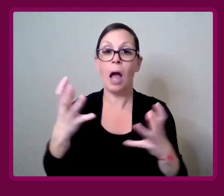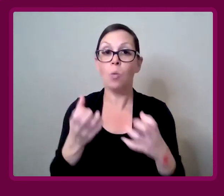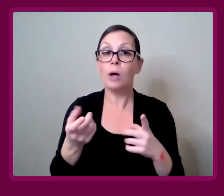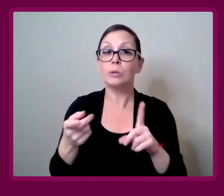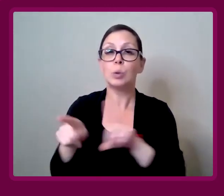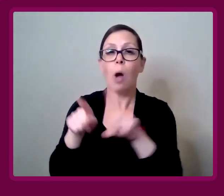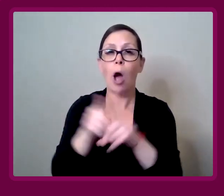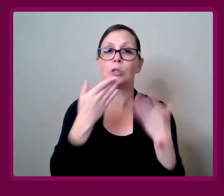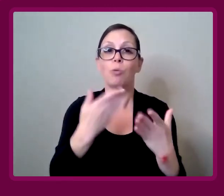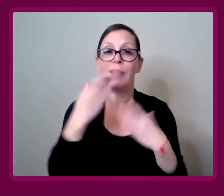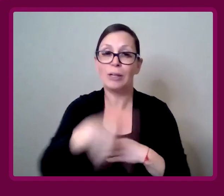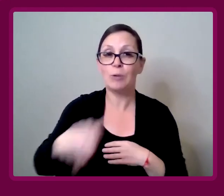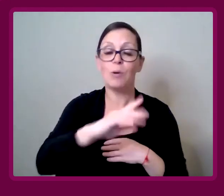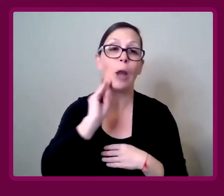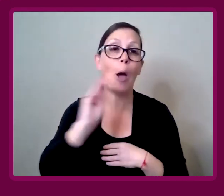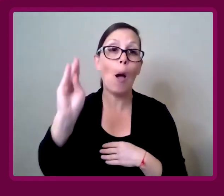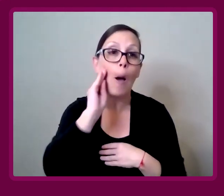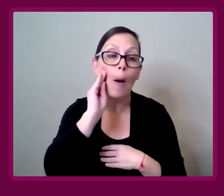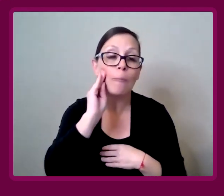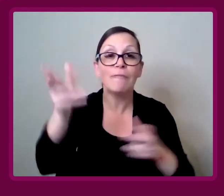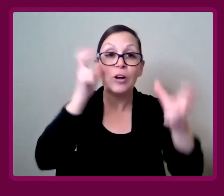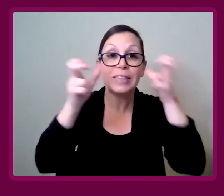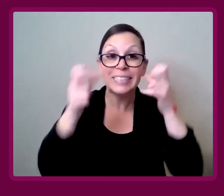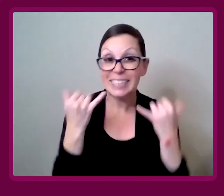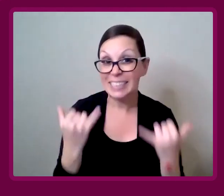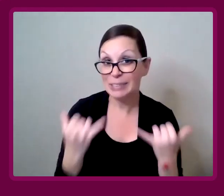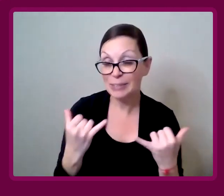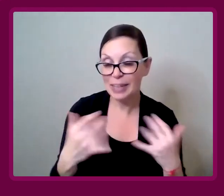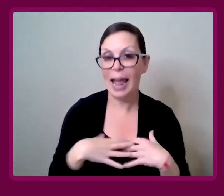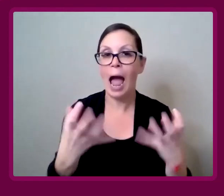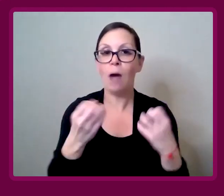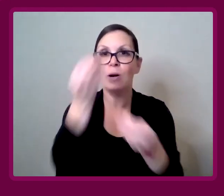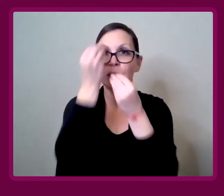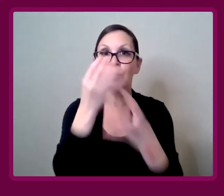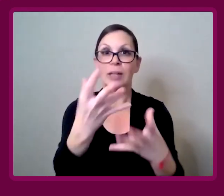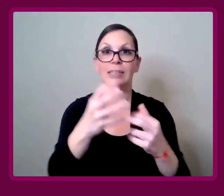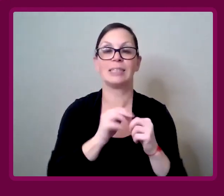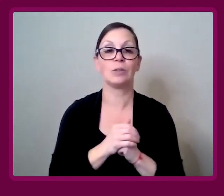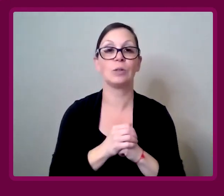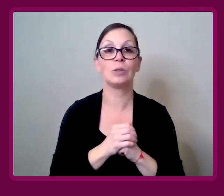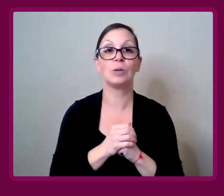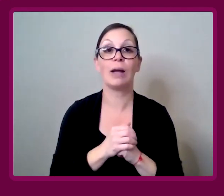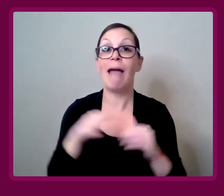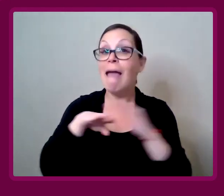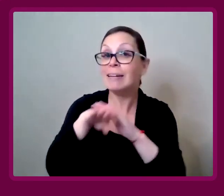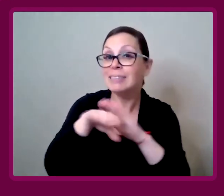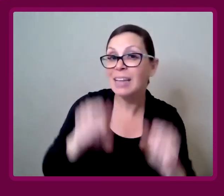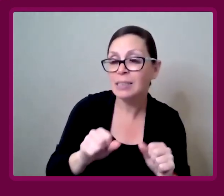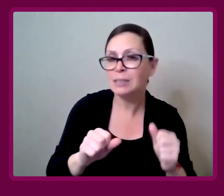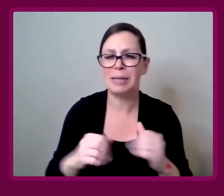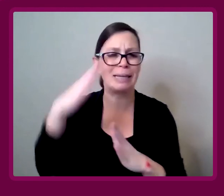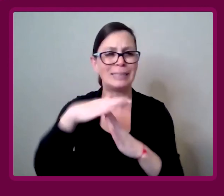I'd like to also thank you all at home for tuning in to today's episode. Ashley Inkumsah: I want to let you know that, because accessibility